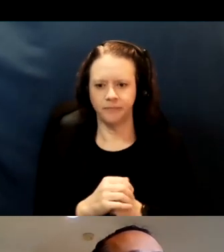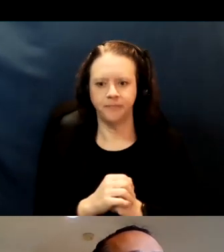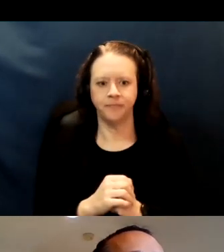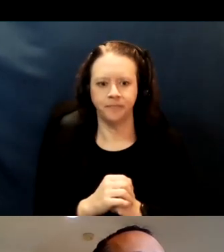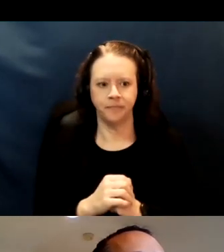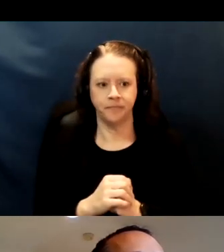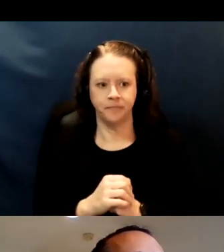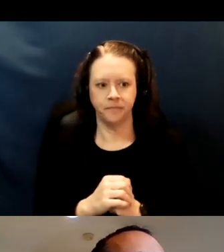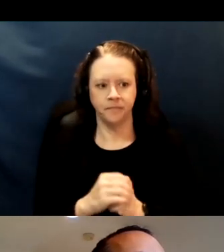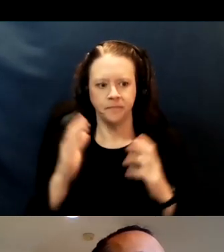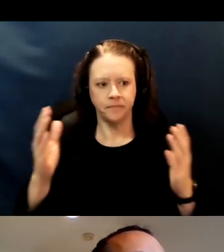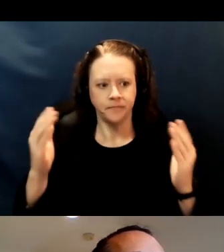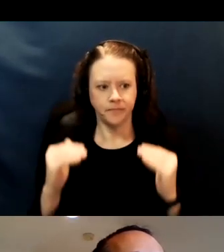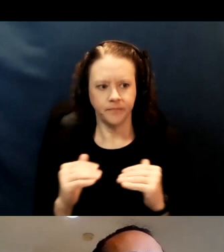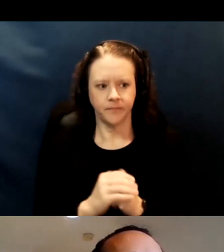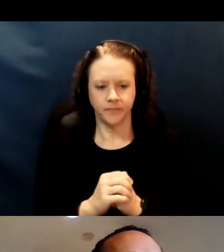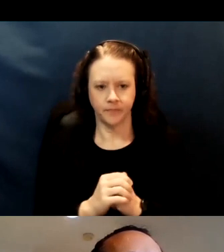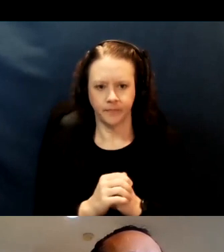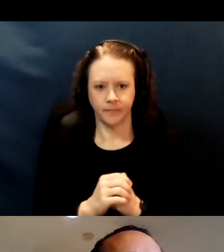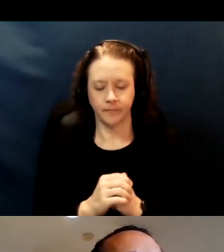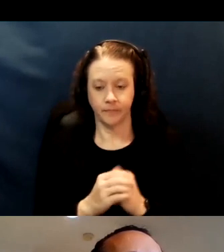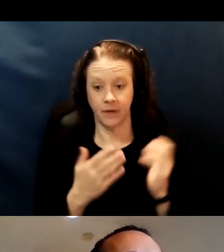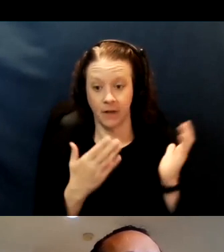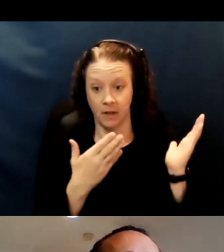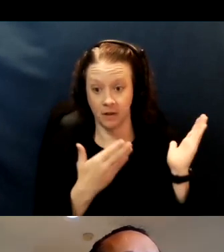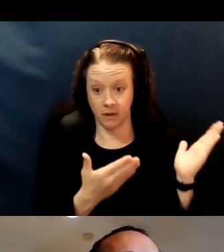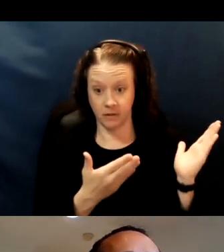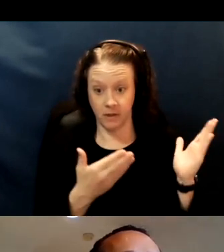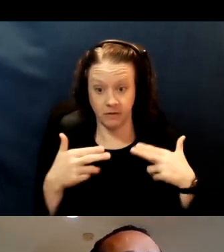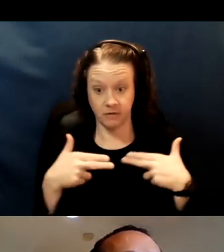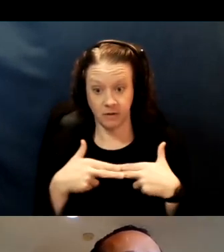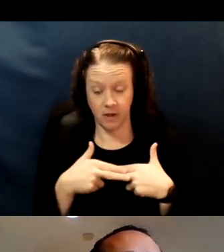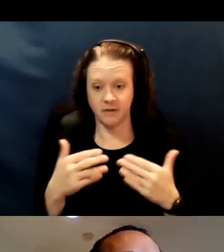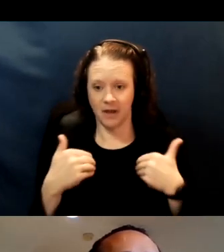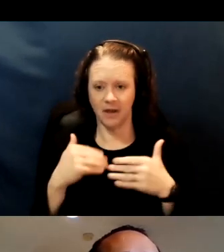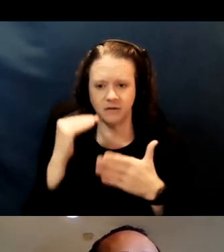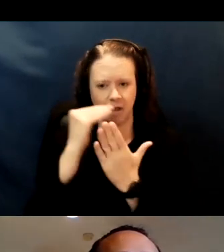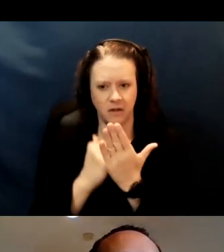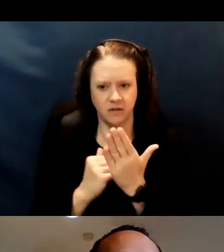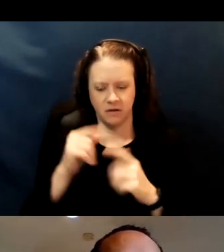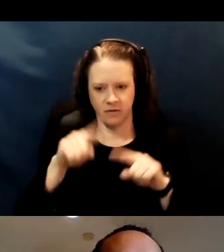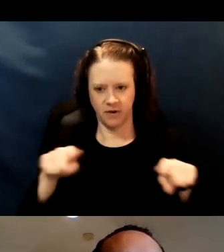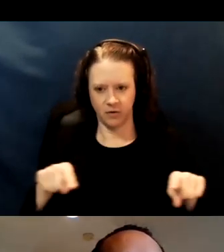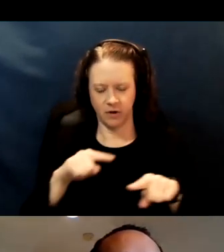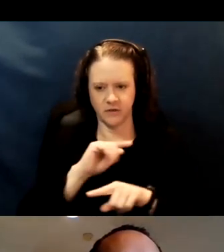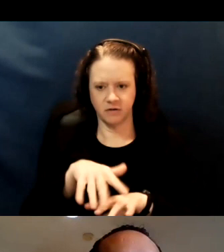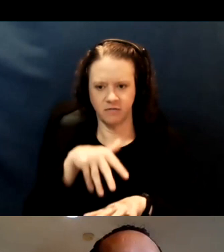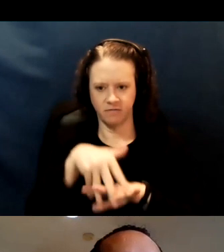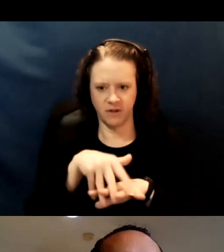So, these slides just have a list of the various fixed site locations that are able